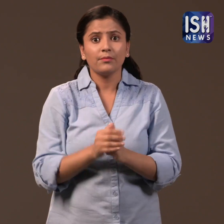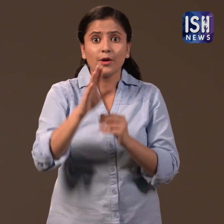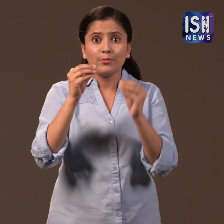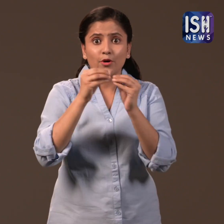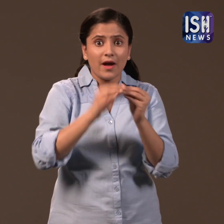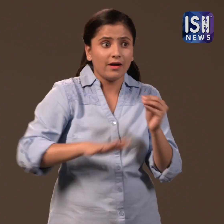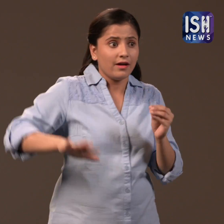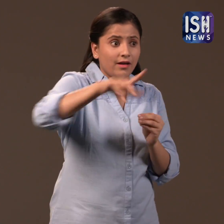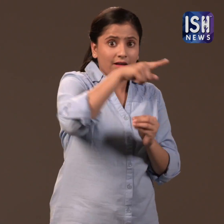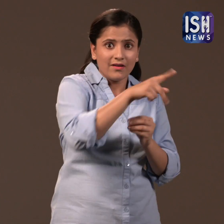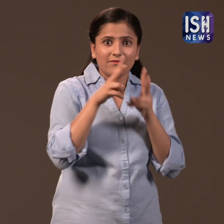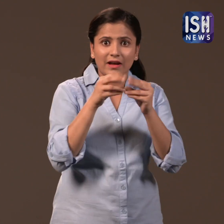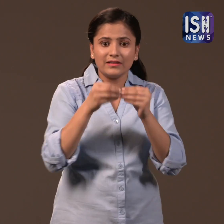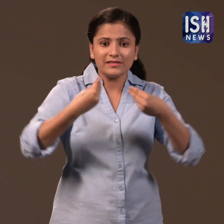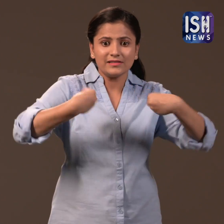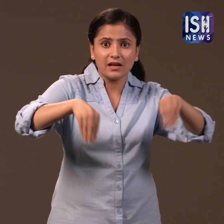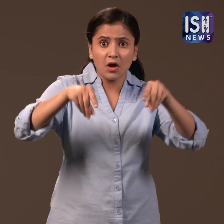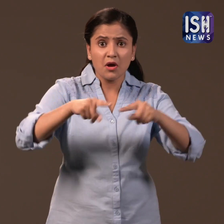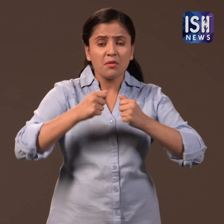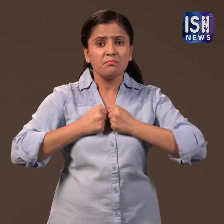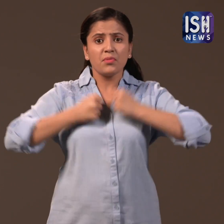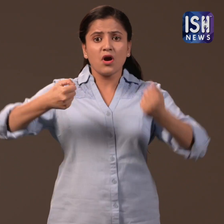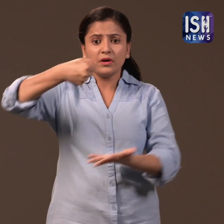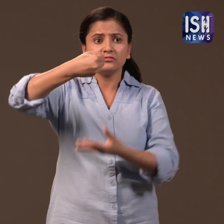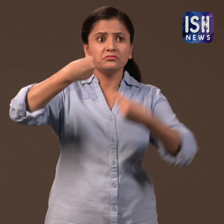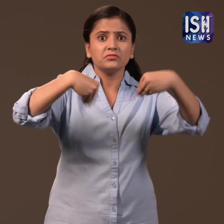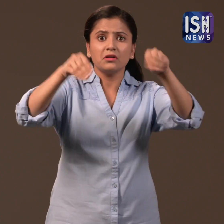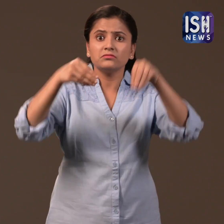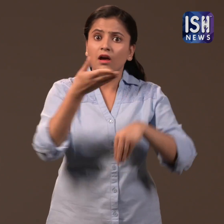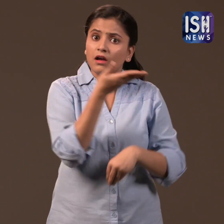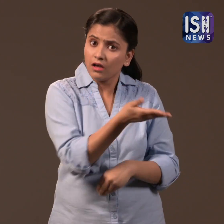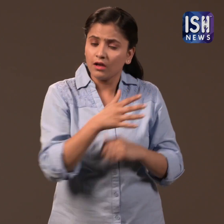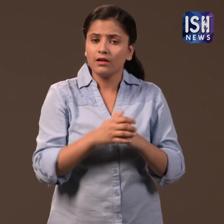In Mumbai, vegetable markets are boldly selling plastic bags.